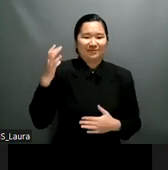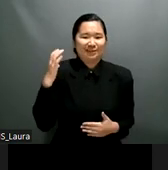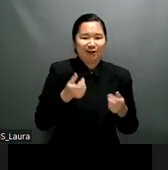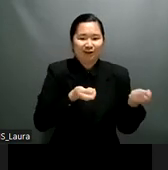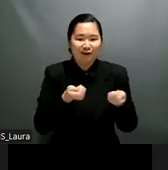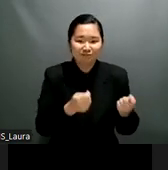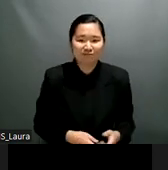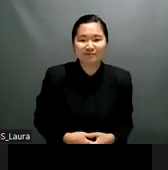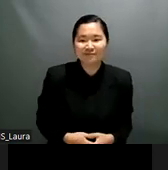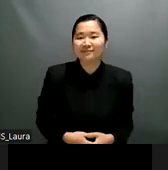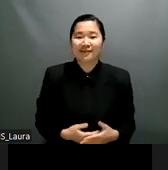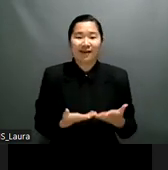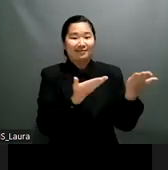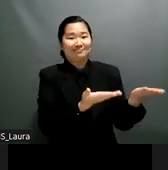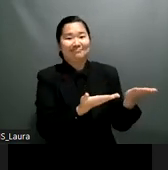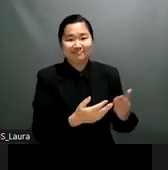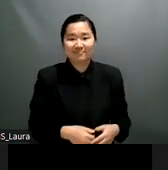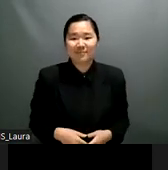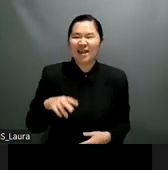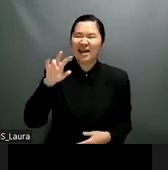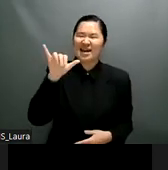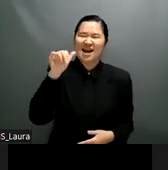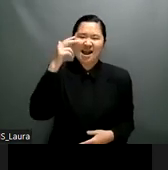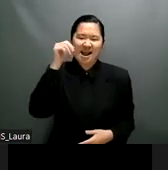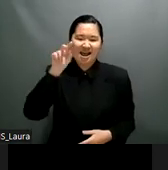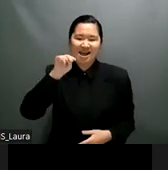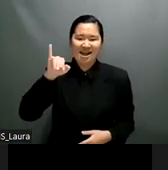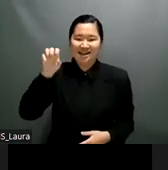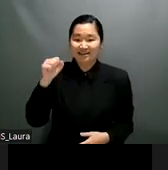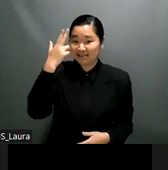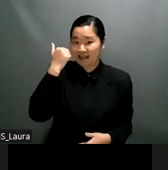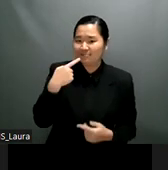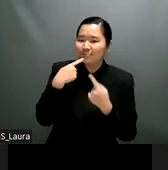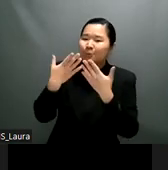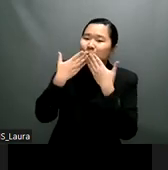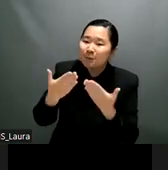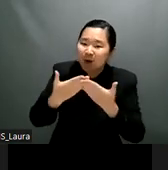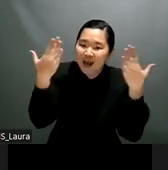honorable chairperson of the u.n committee on the rights of personal disabilities honorable